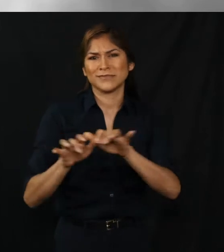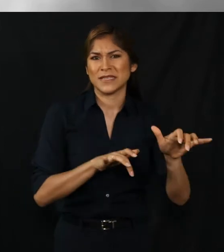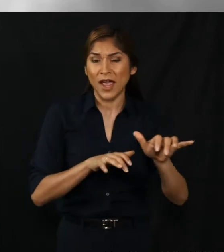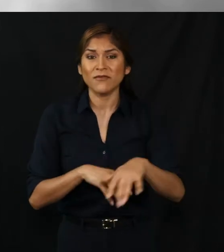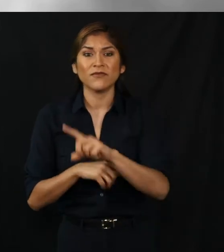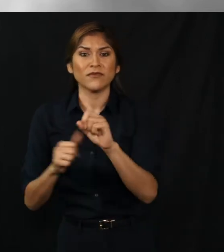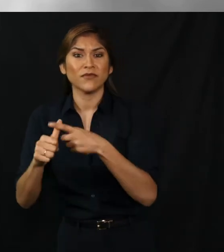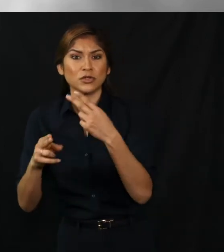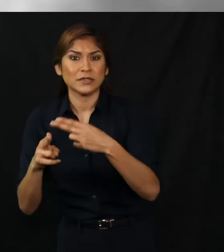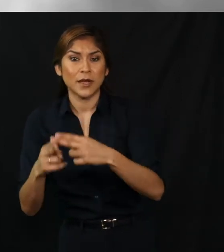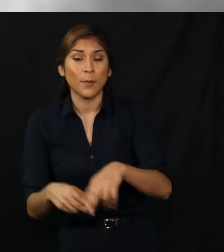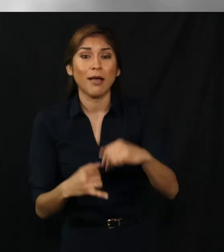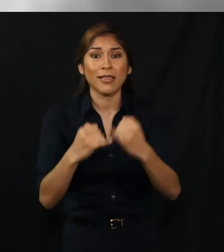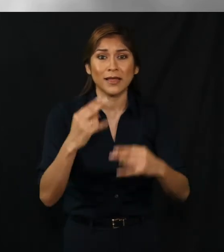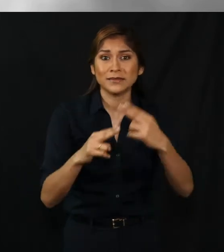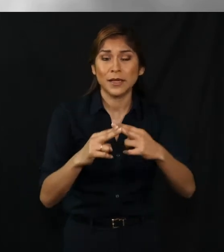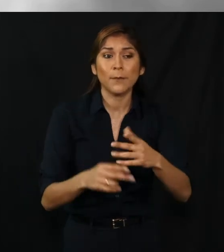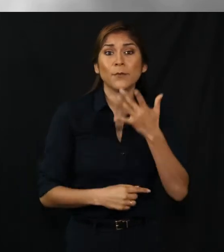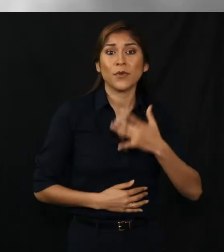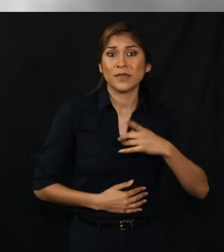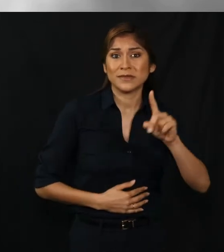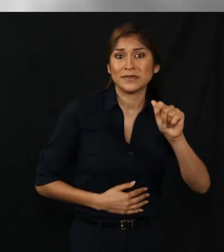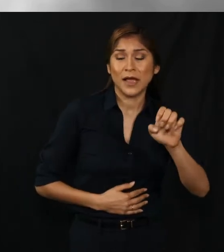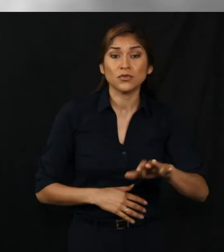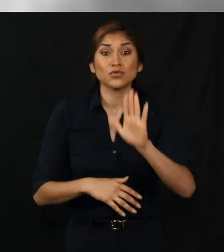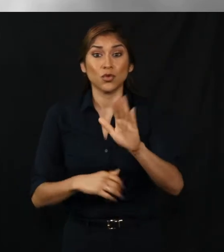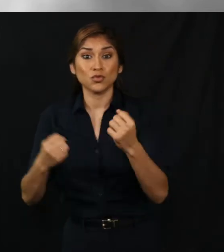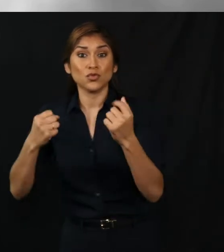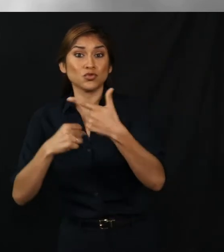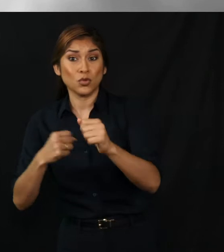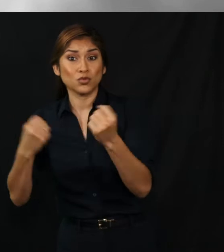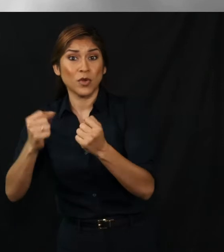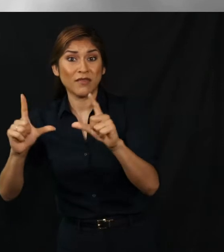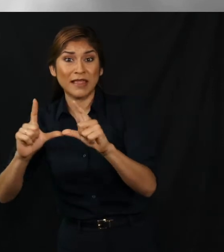date of birth, your Georgia driver's license number or identification card number,